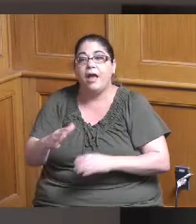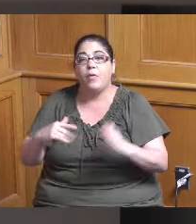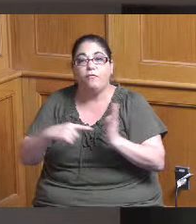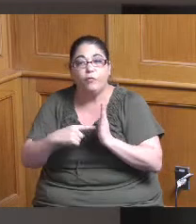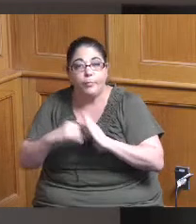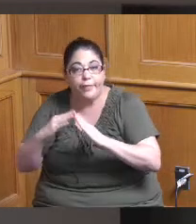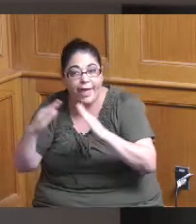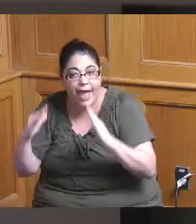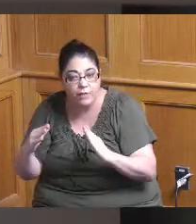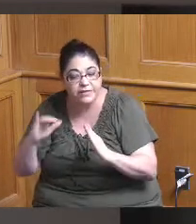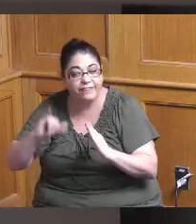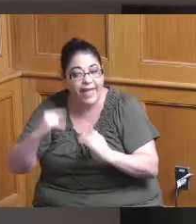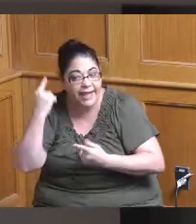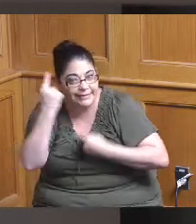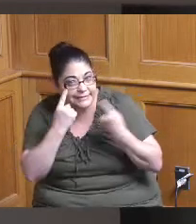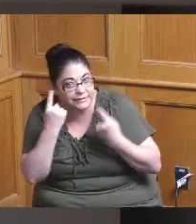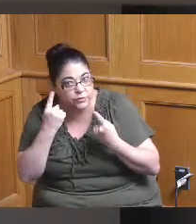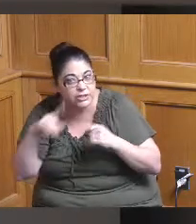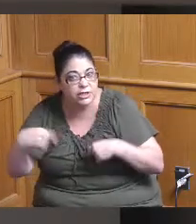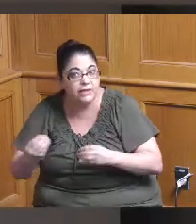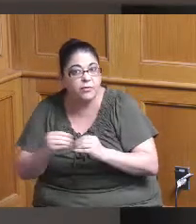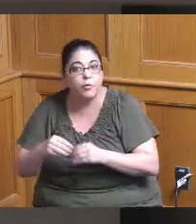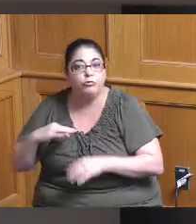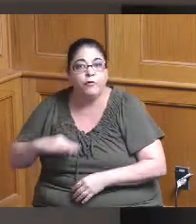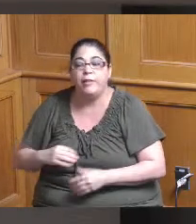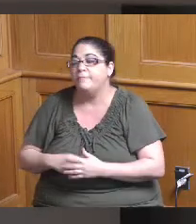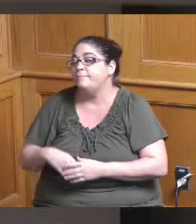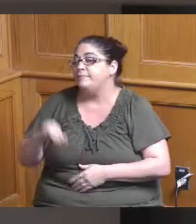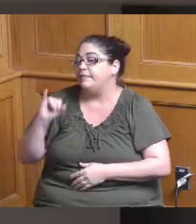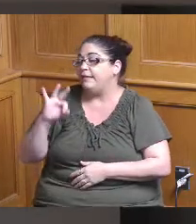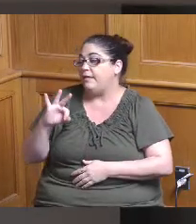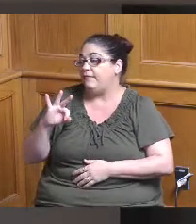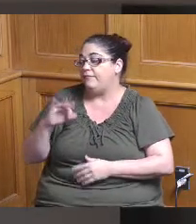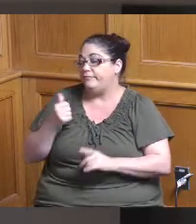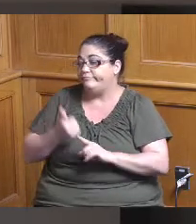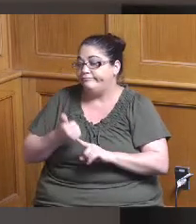we would take that into consideration also if it's a site that's going to take a lot